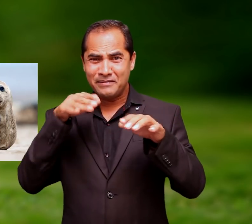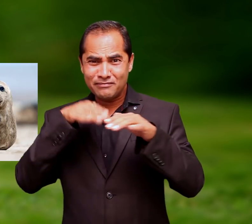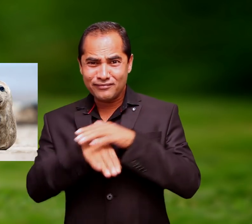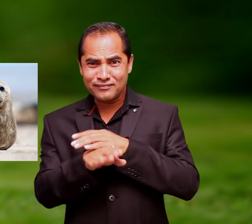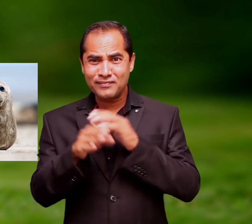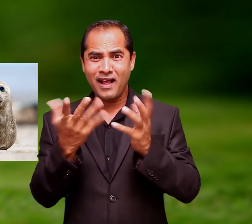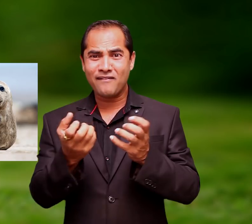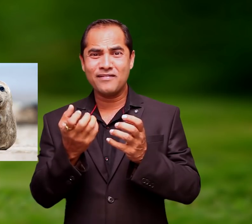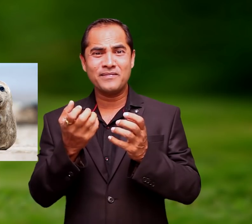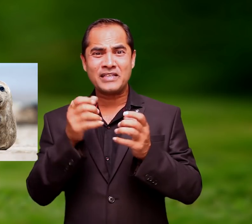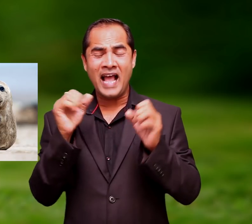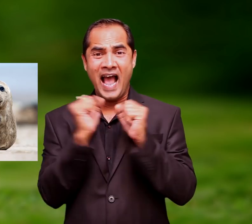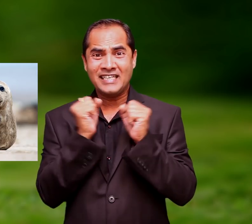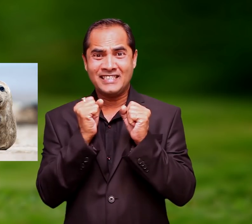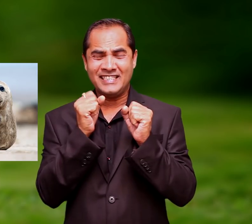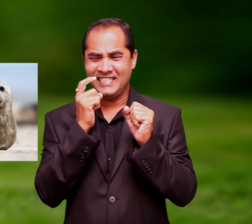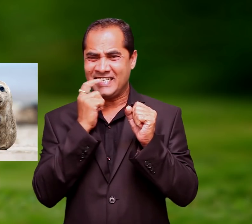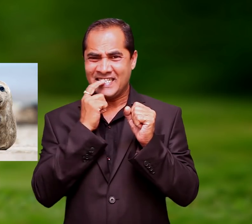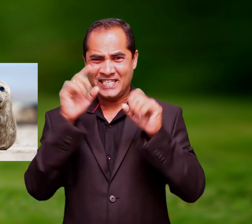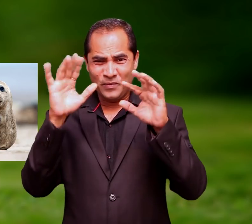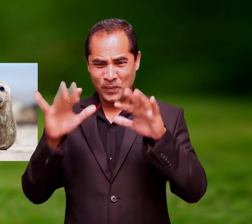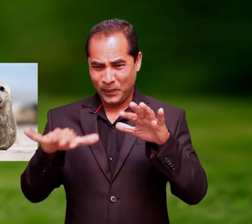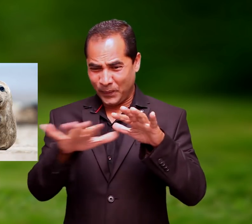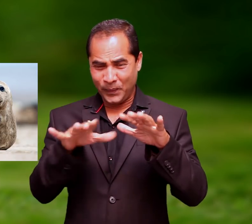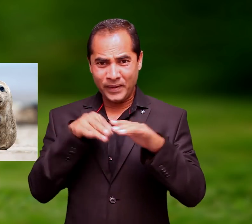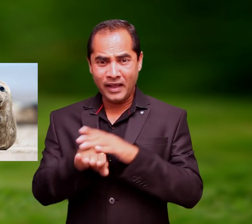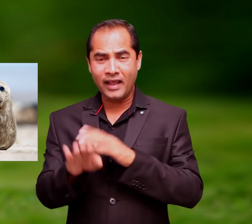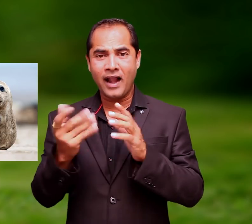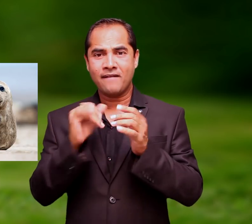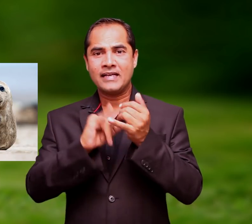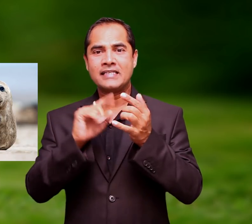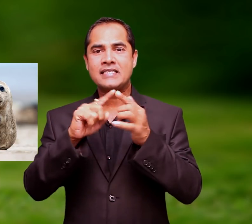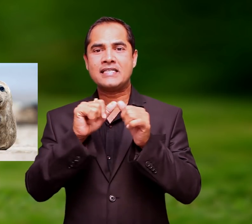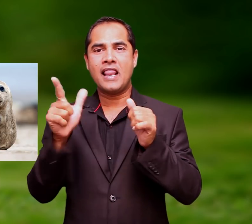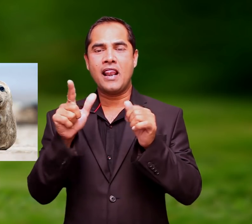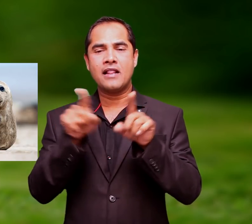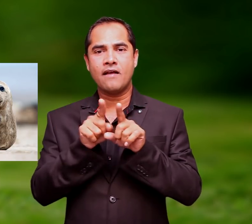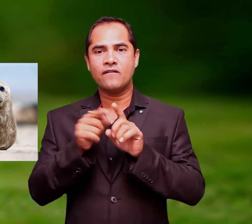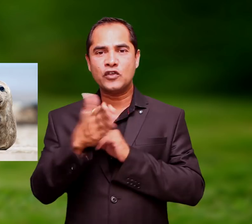like calling him a 'baby seal'. You know what a seal is, she lives underwater in